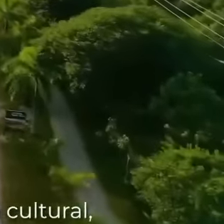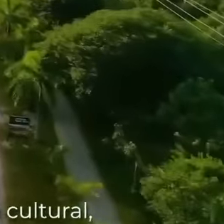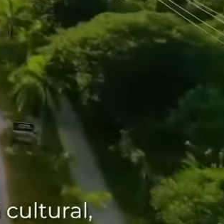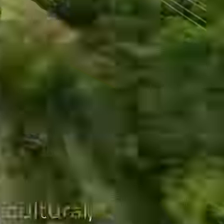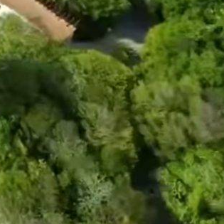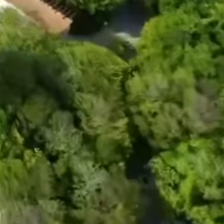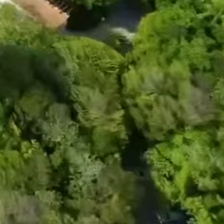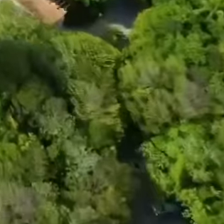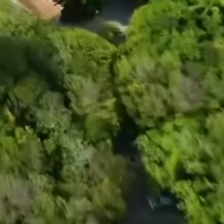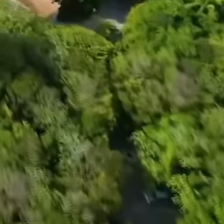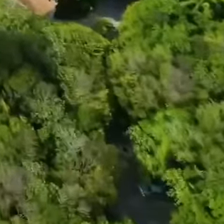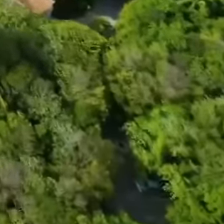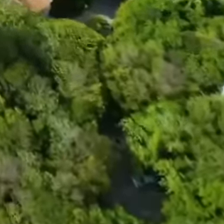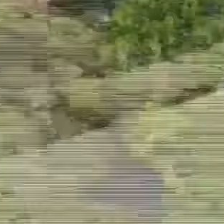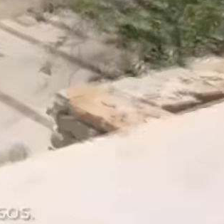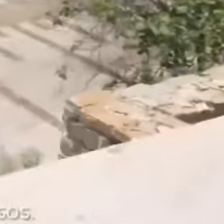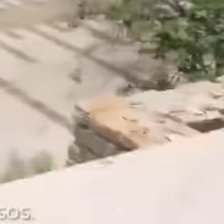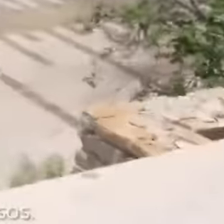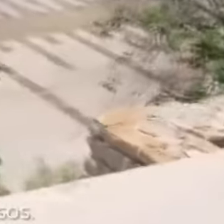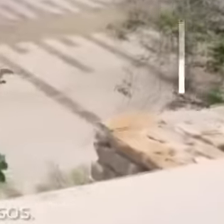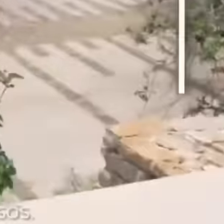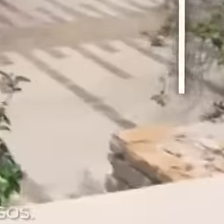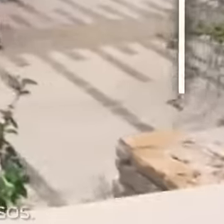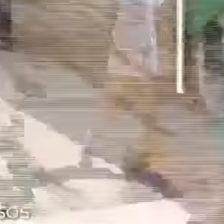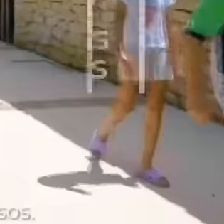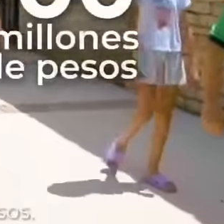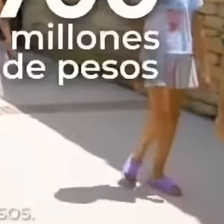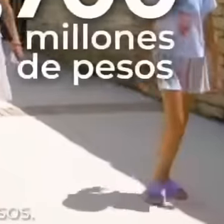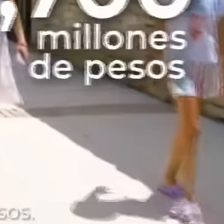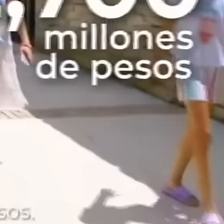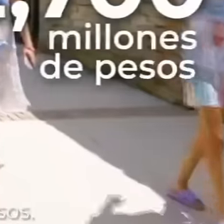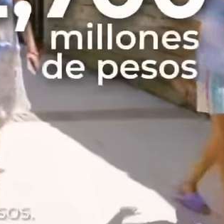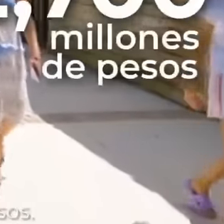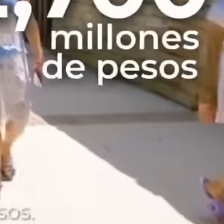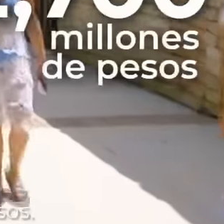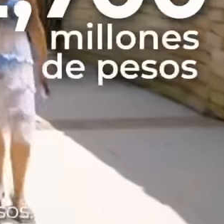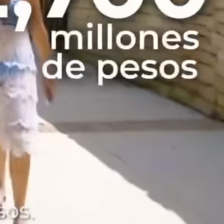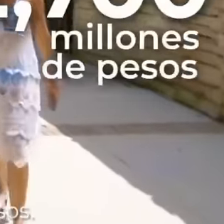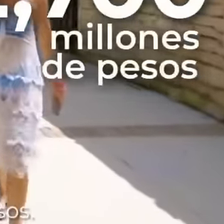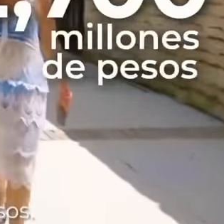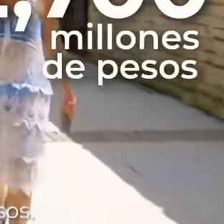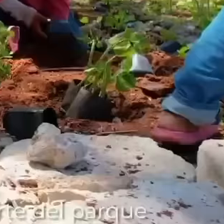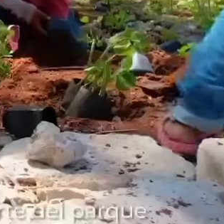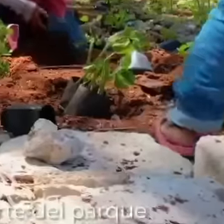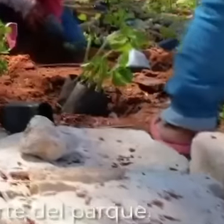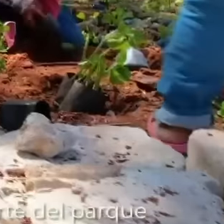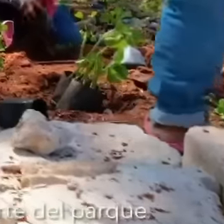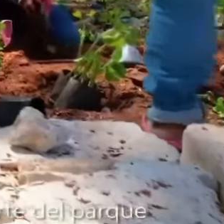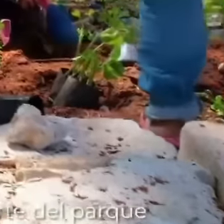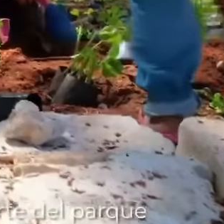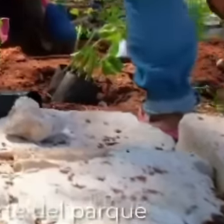historical and environmental with an investment of 2.7 billion pesos we reforested the Old